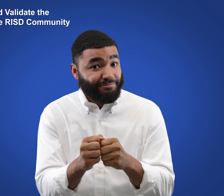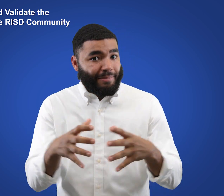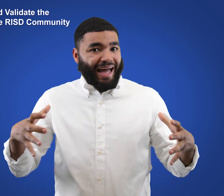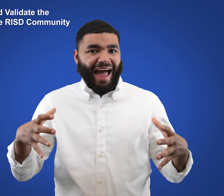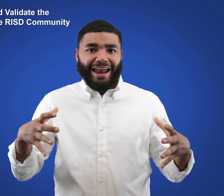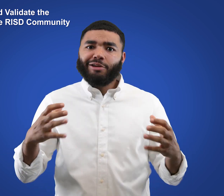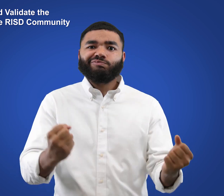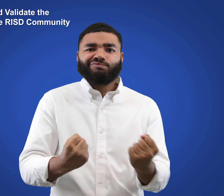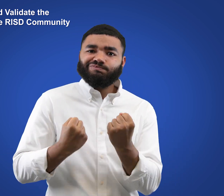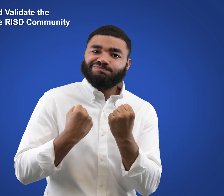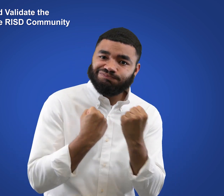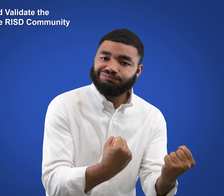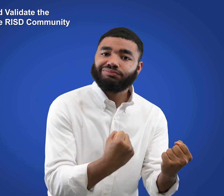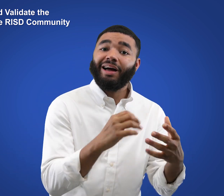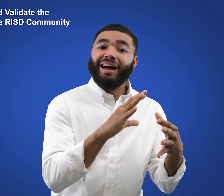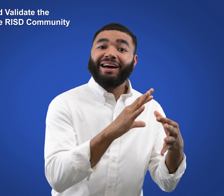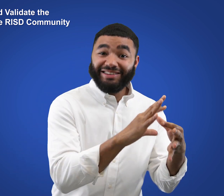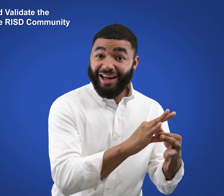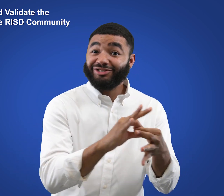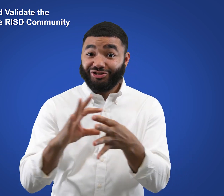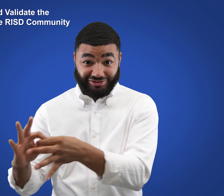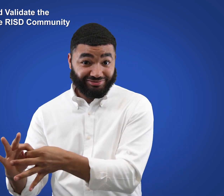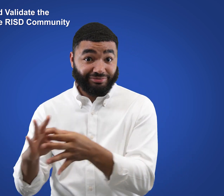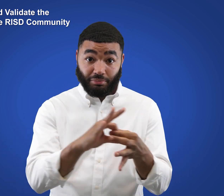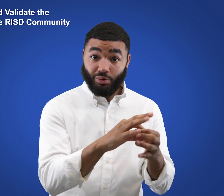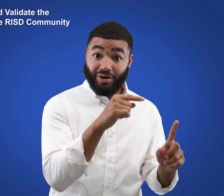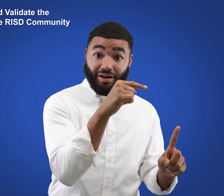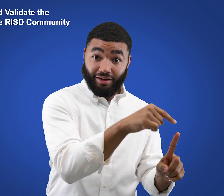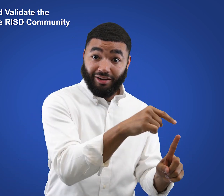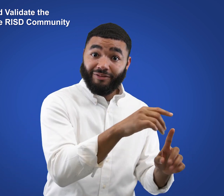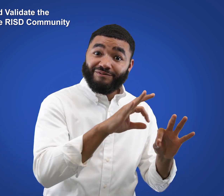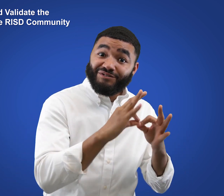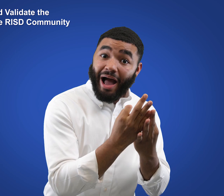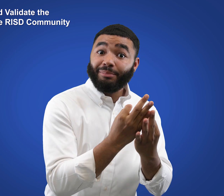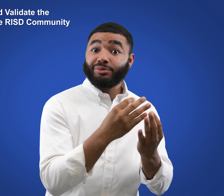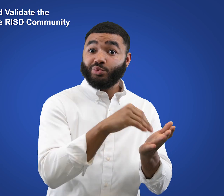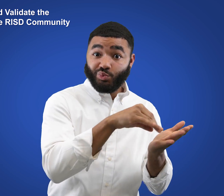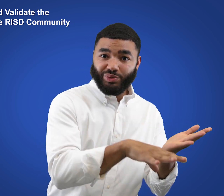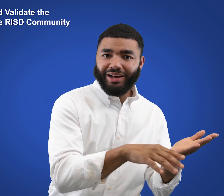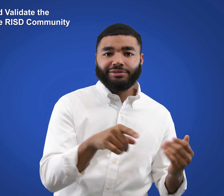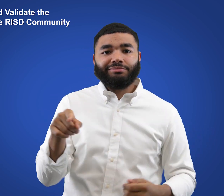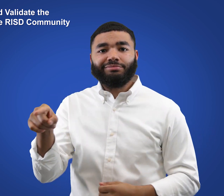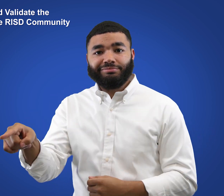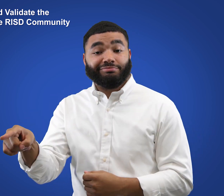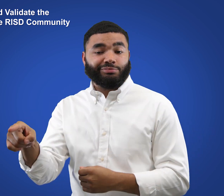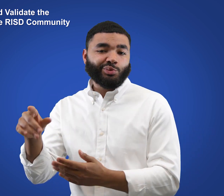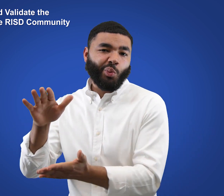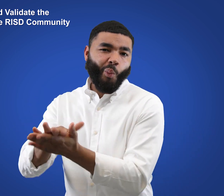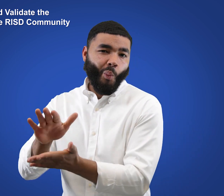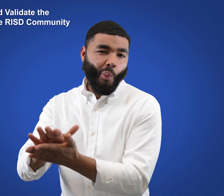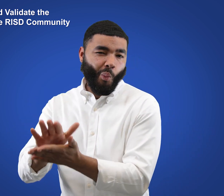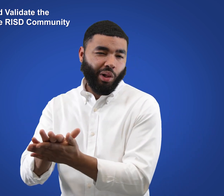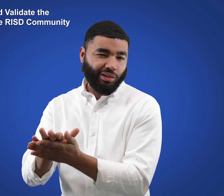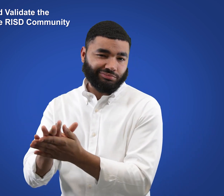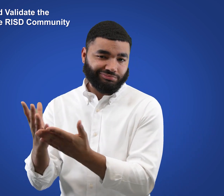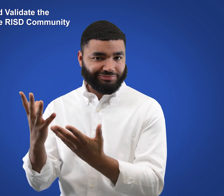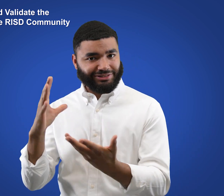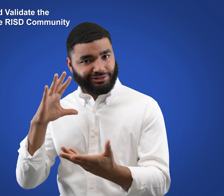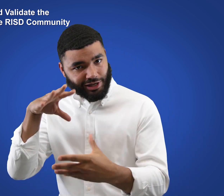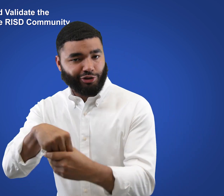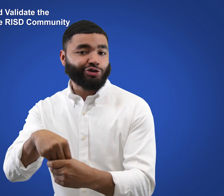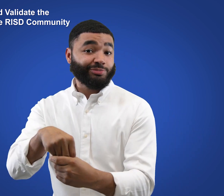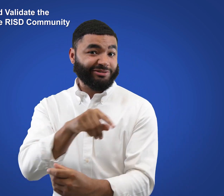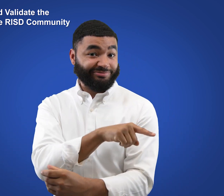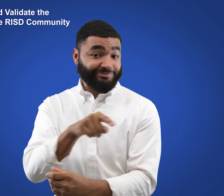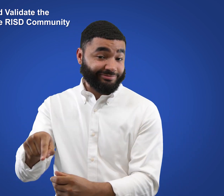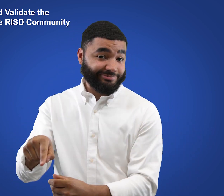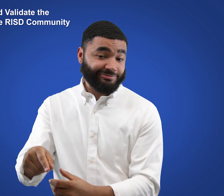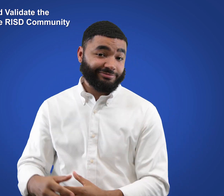to expand and strengthen connections to and engagement with the school.